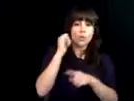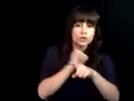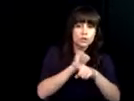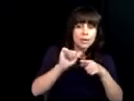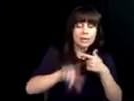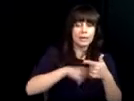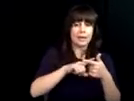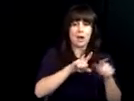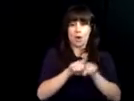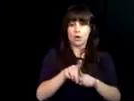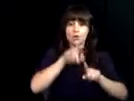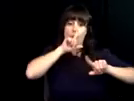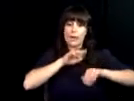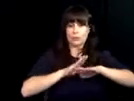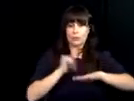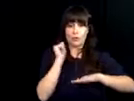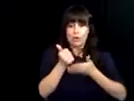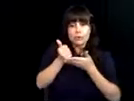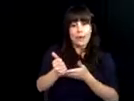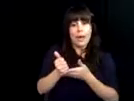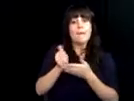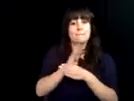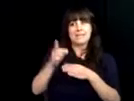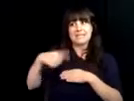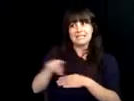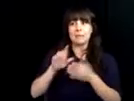The team regularly conducts disability awareness